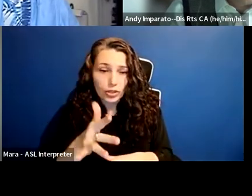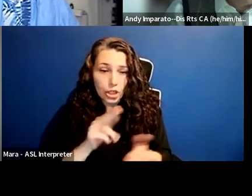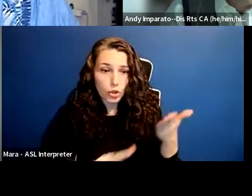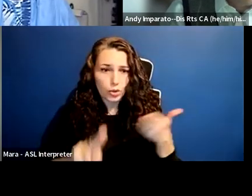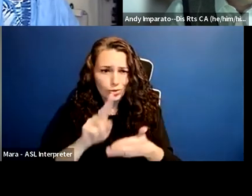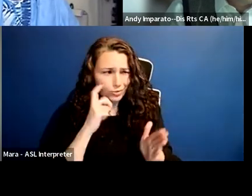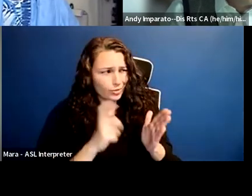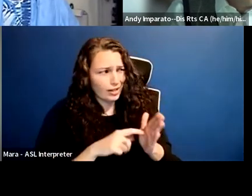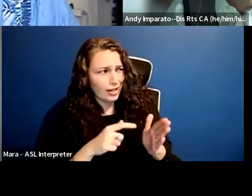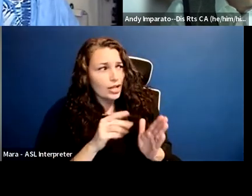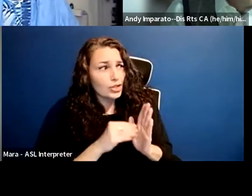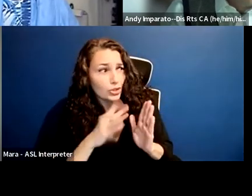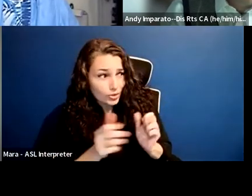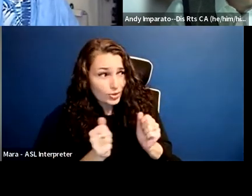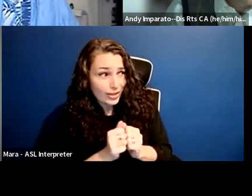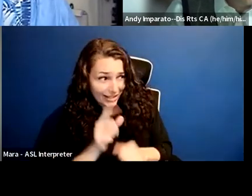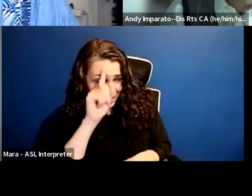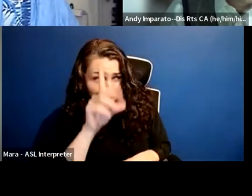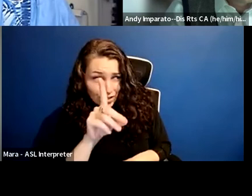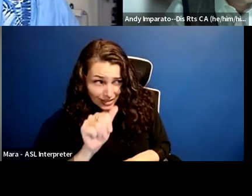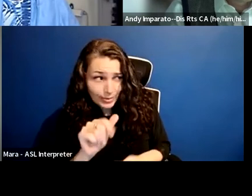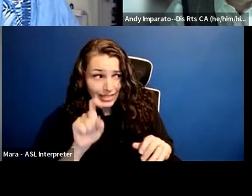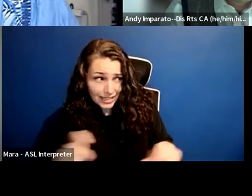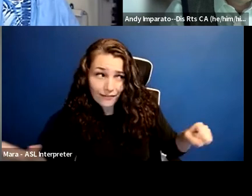participate fully in all aspects of the university experience